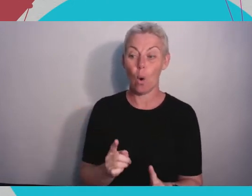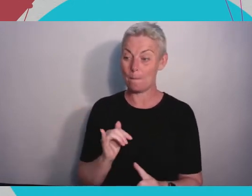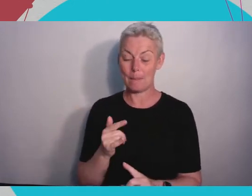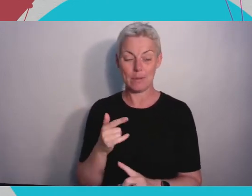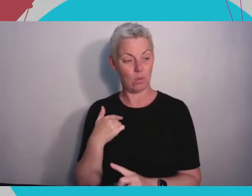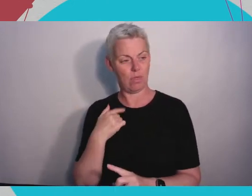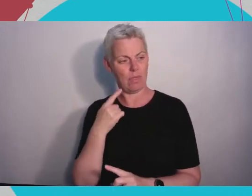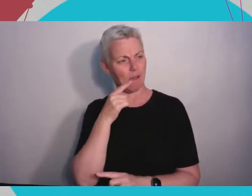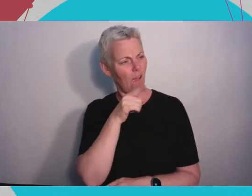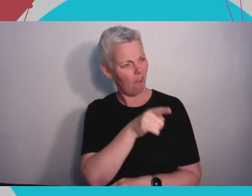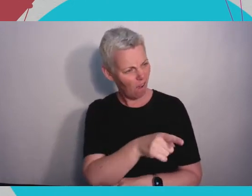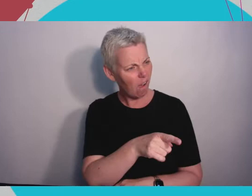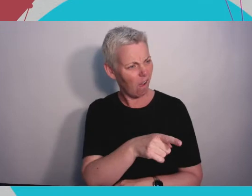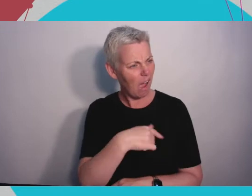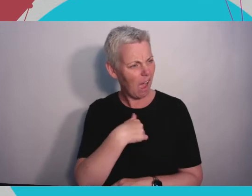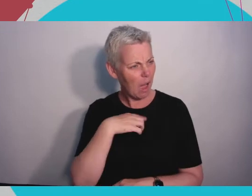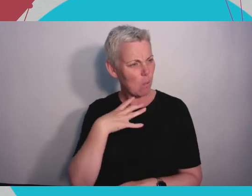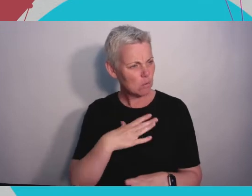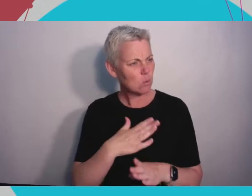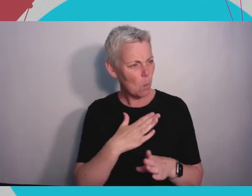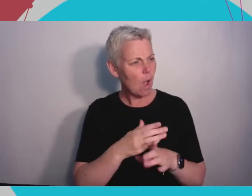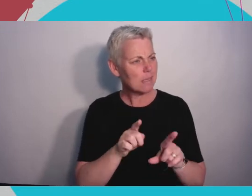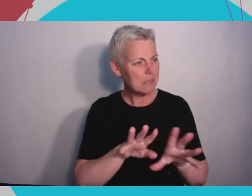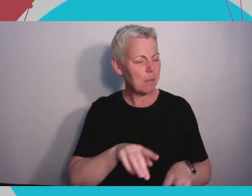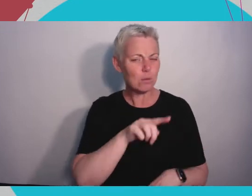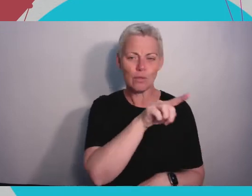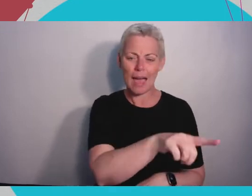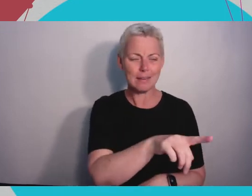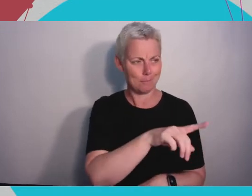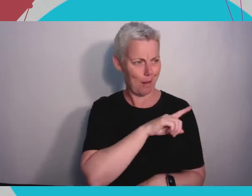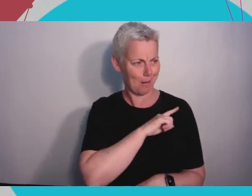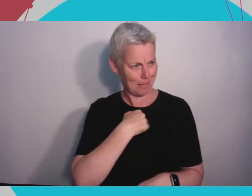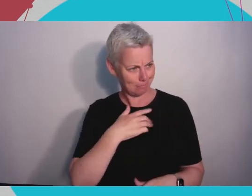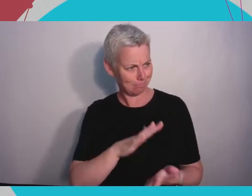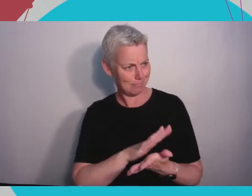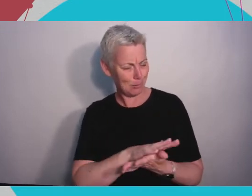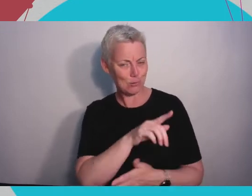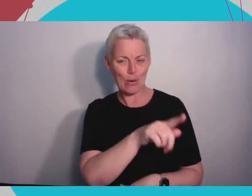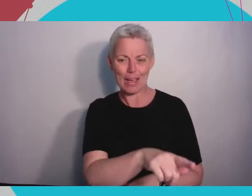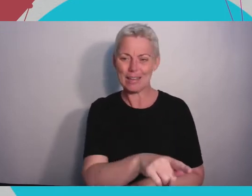to be working on. And yeah I to be honest I hate going up to people that I don't know